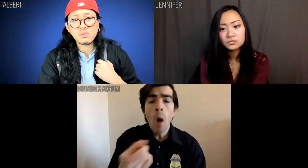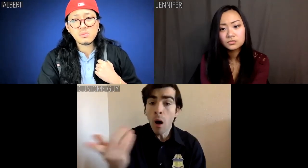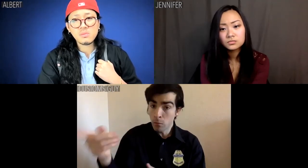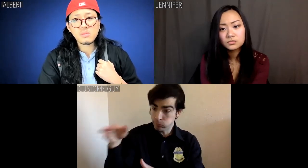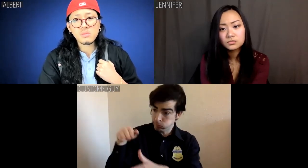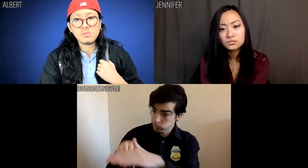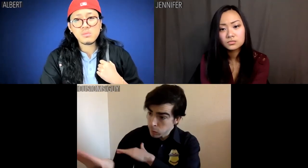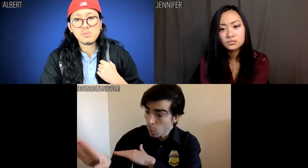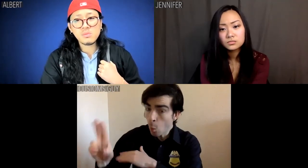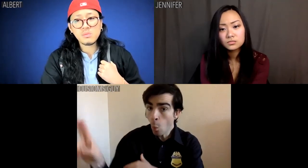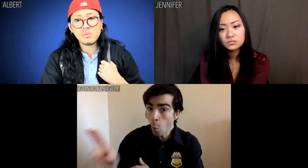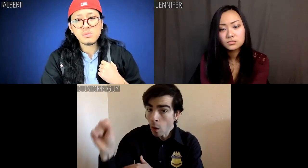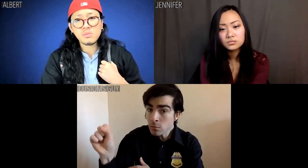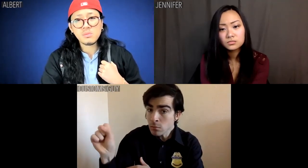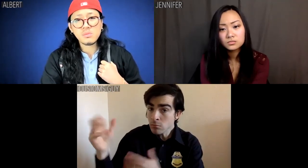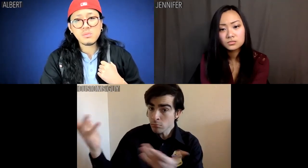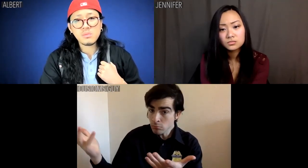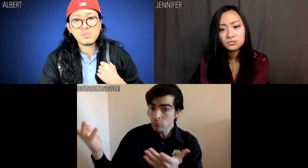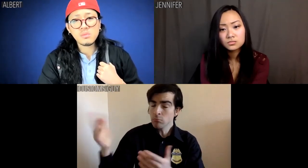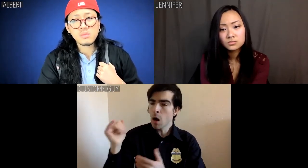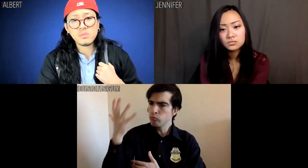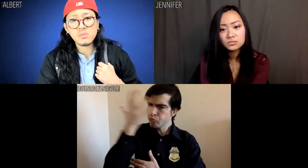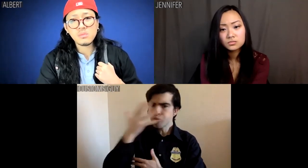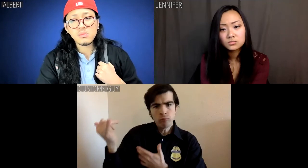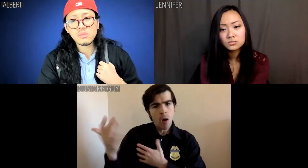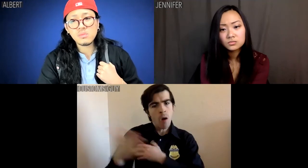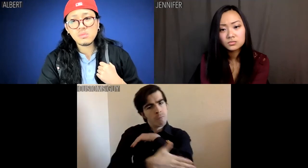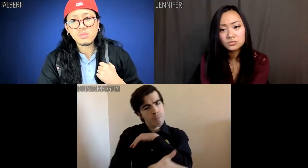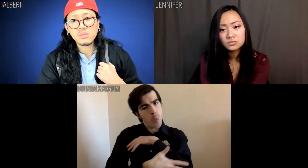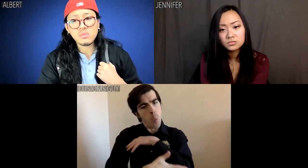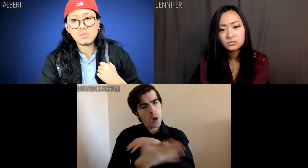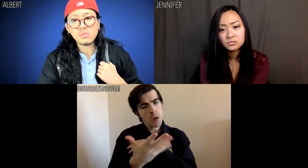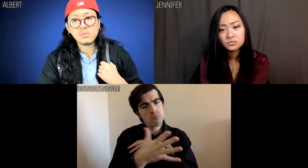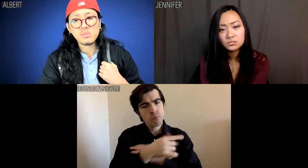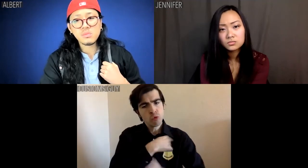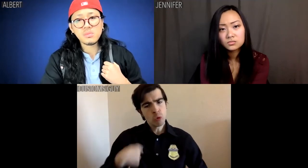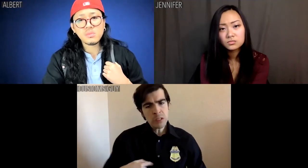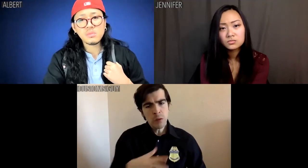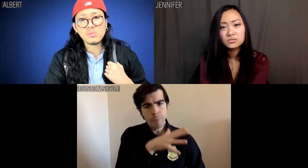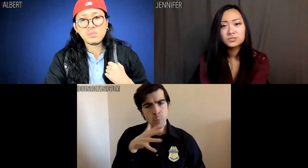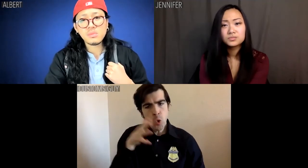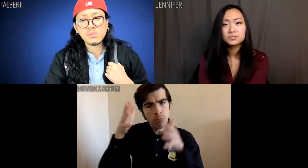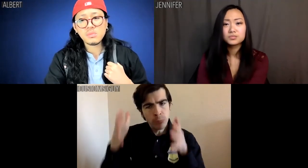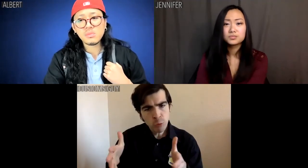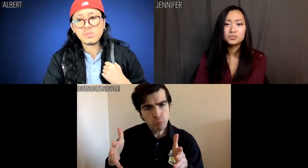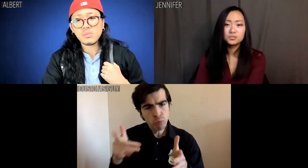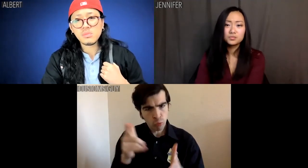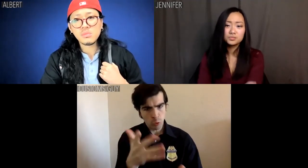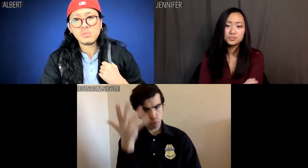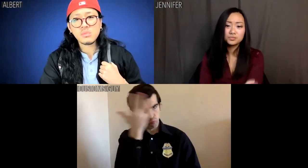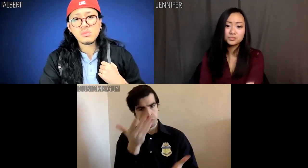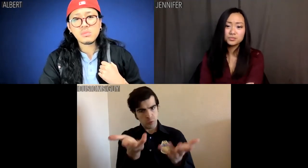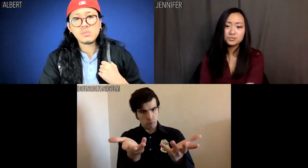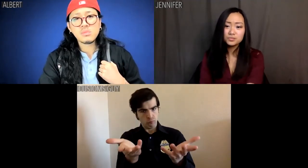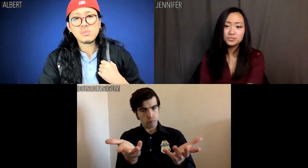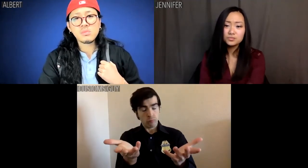Either enter the U.S. as the foreign Chinese peasants you appear to be,